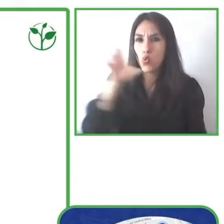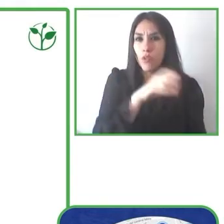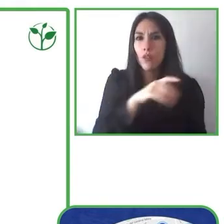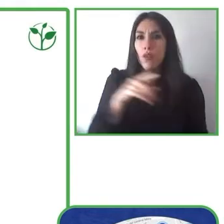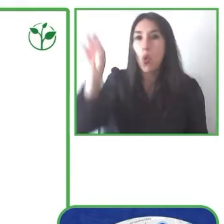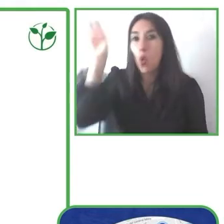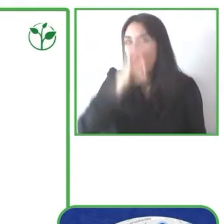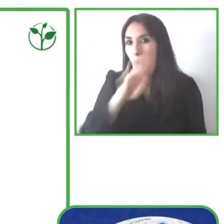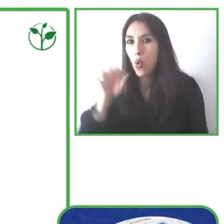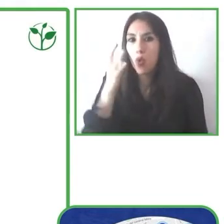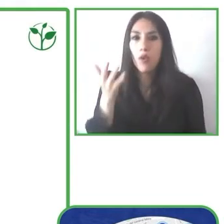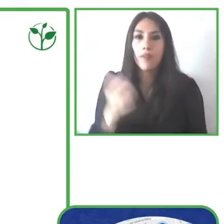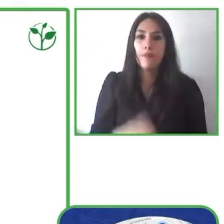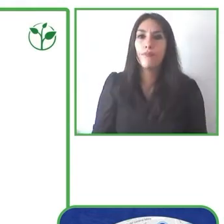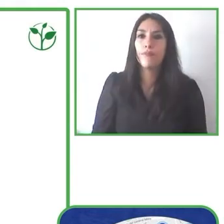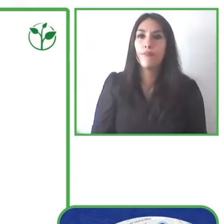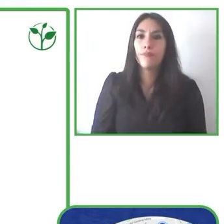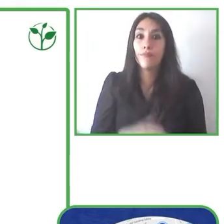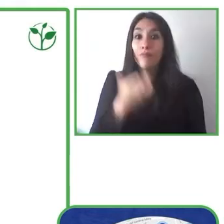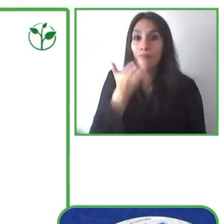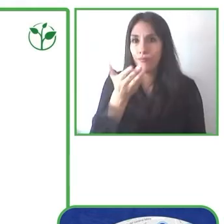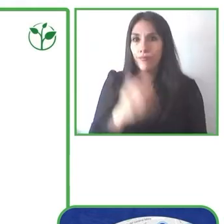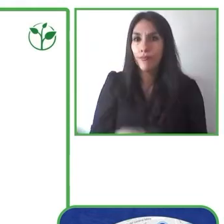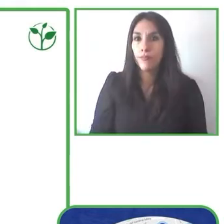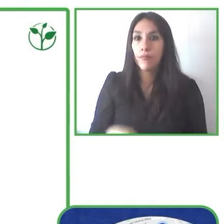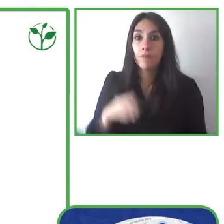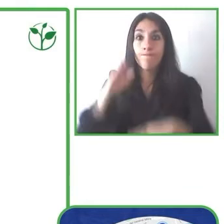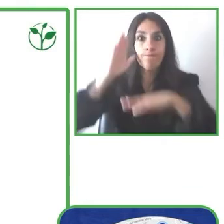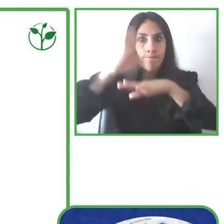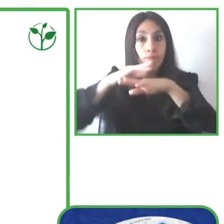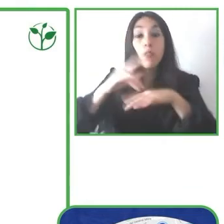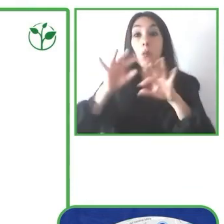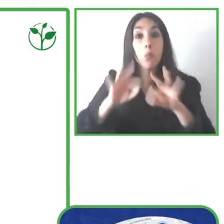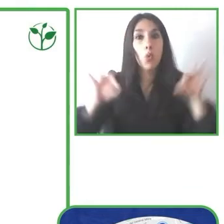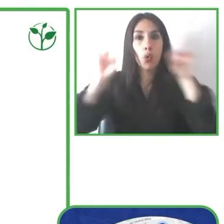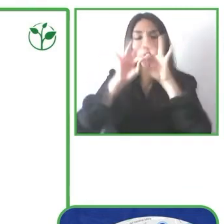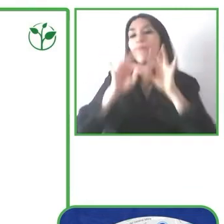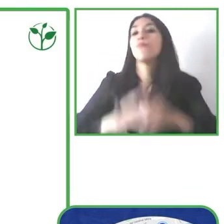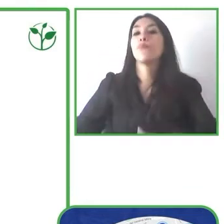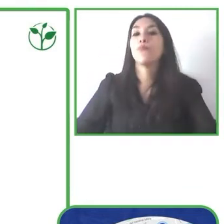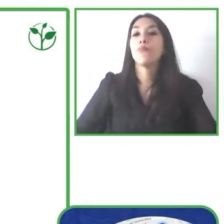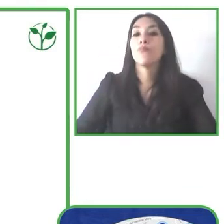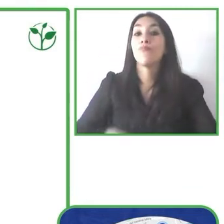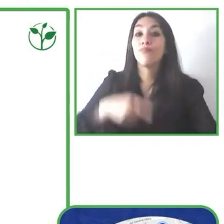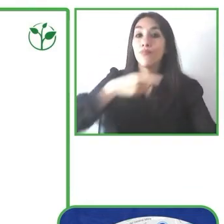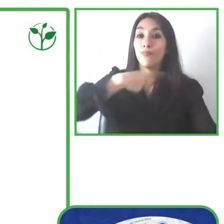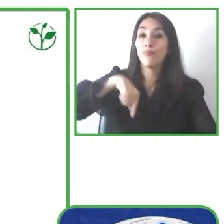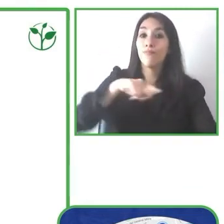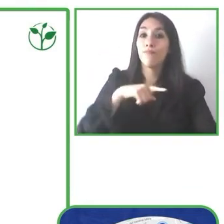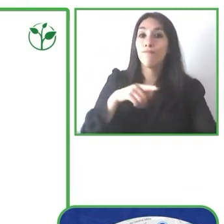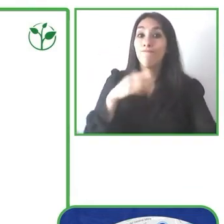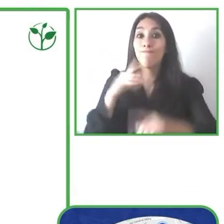And I want to leave you with sort of a final thought one of the things that we're looking to do is to make that paradigm shift from